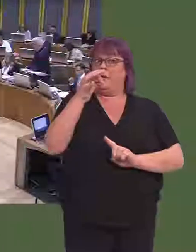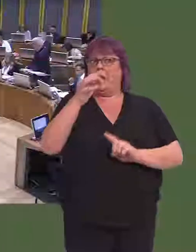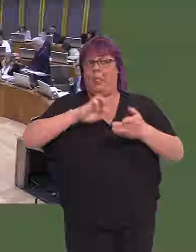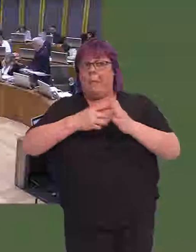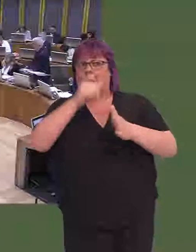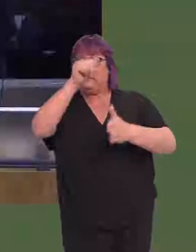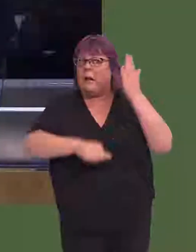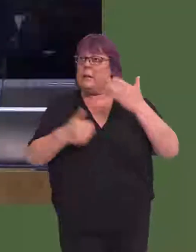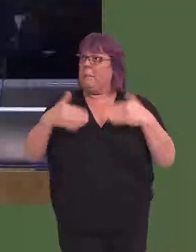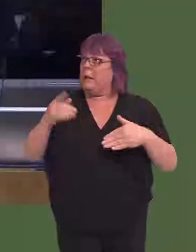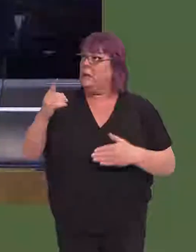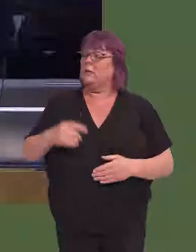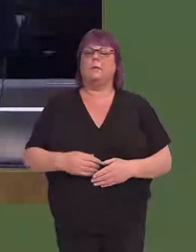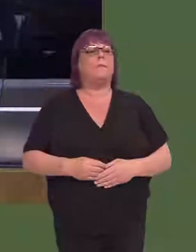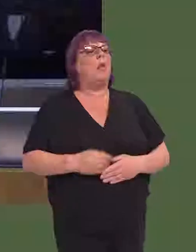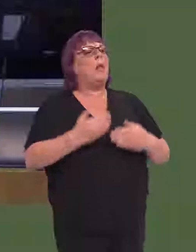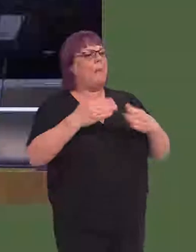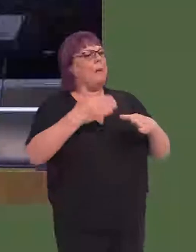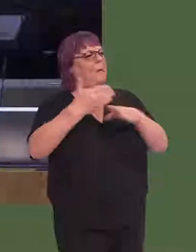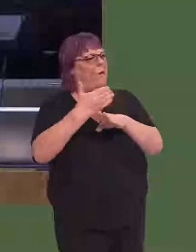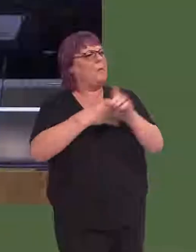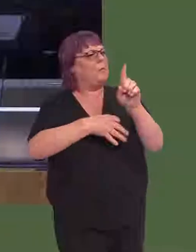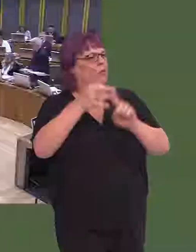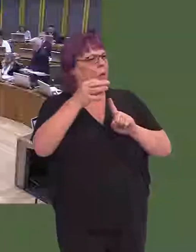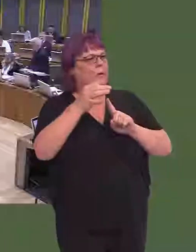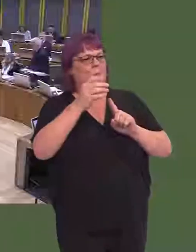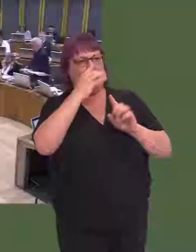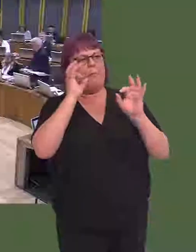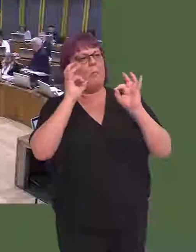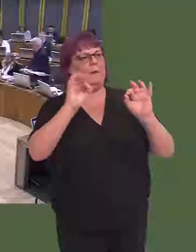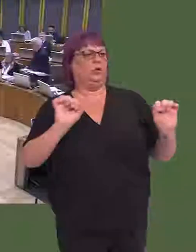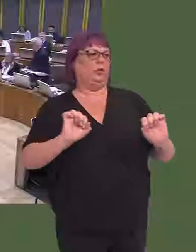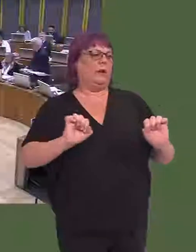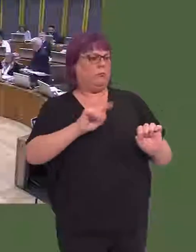plan to any significant degree? Carwyn Jones AM: There have been performance improvements, but there is some way to go,